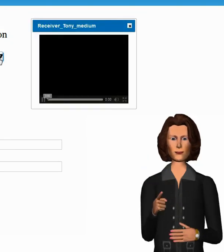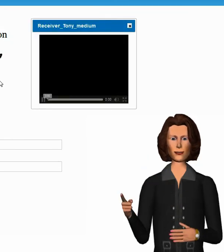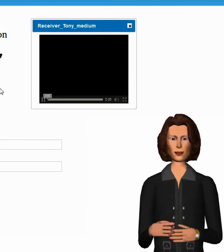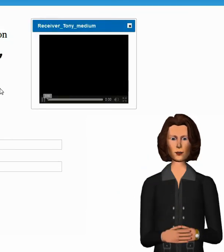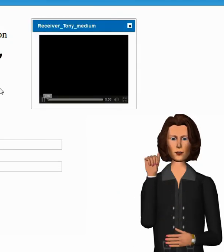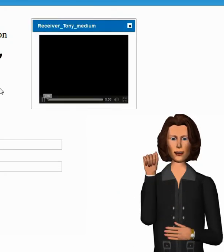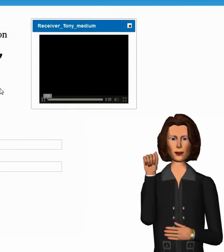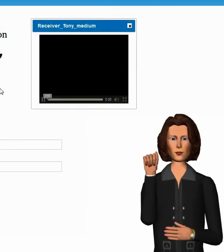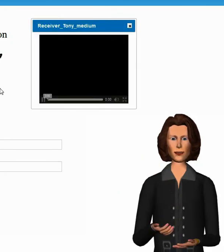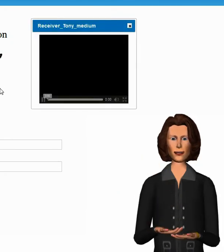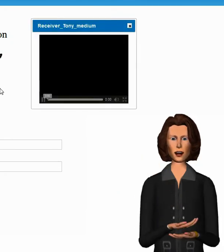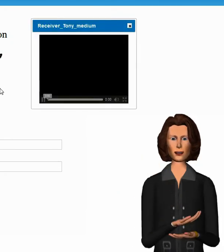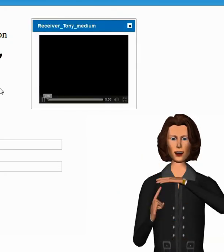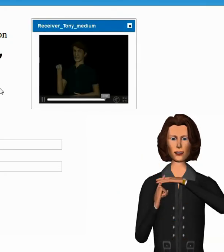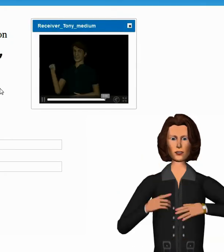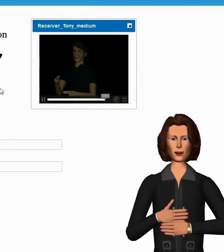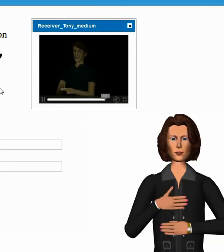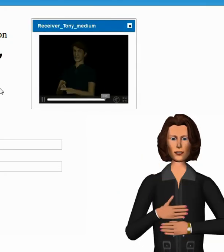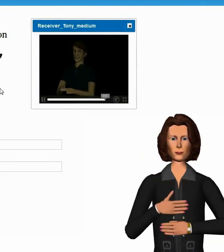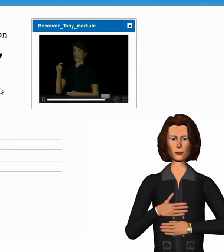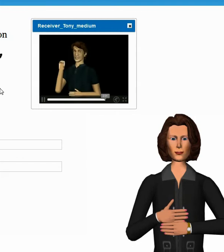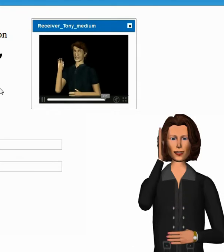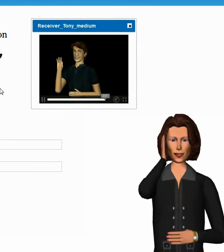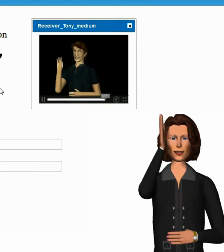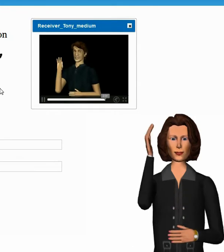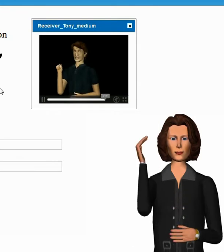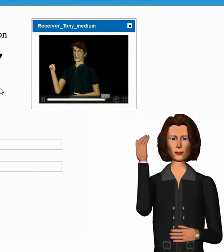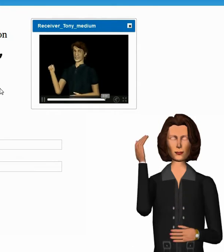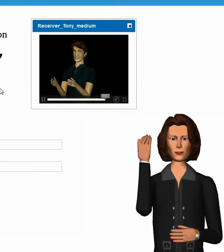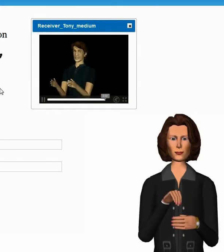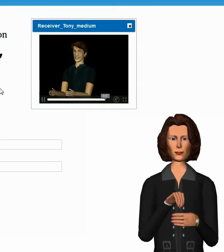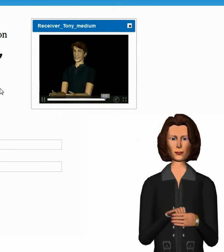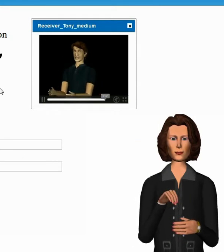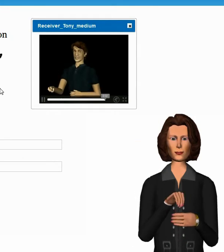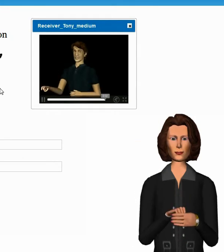a new pop-­up window will appear within the sign language description.